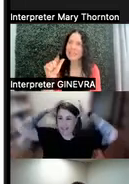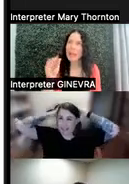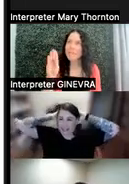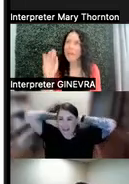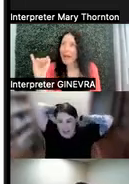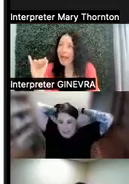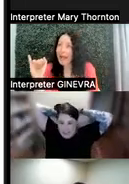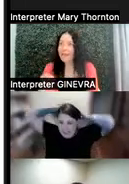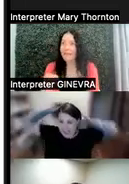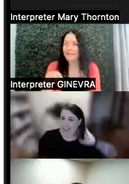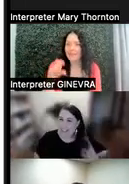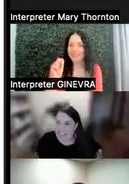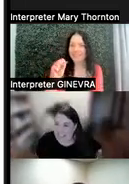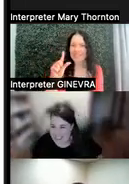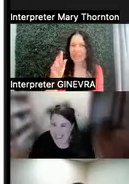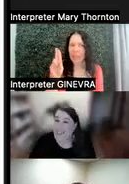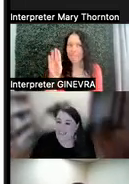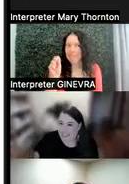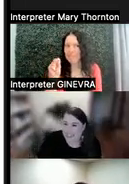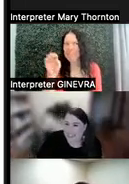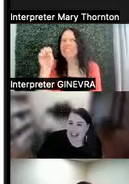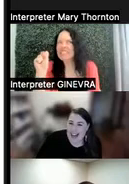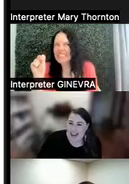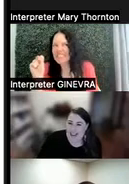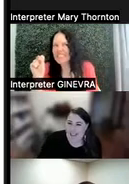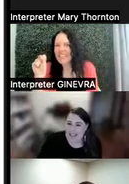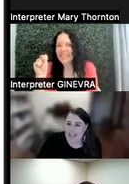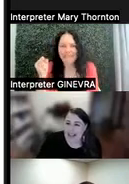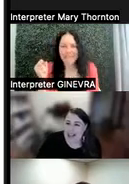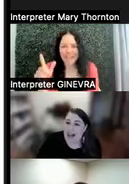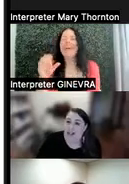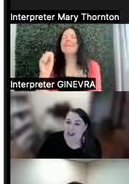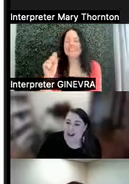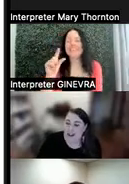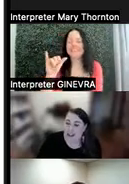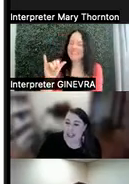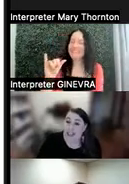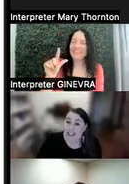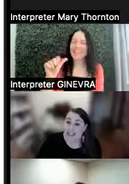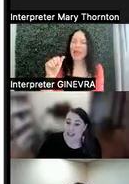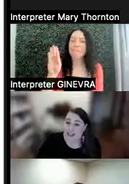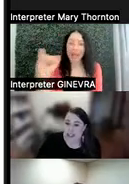It's syllabi? OK, thank you-- that there are-- yes, institutions